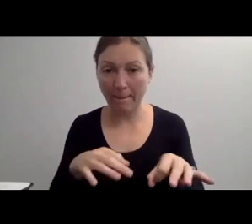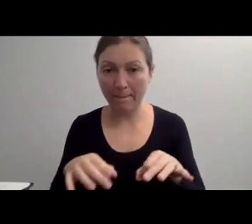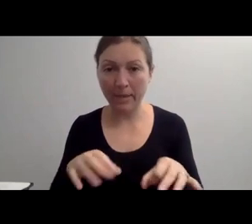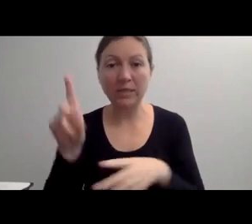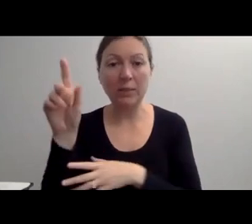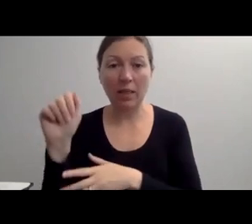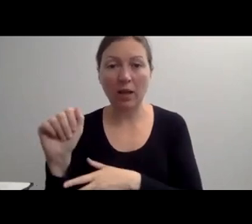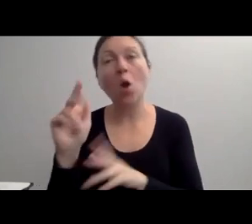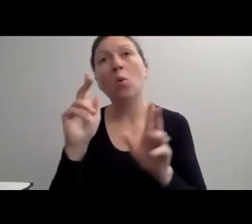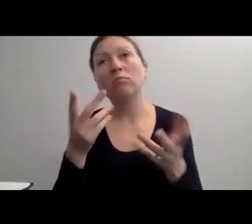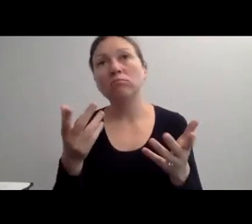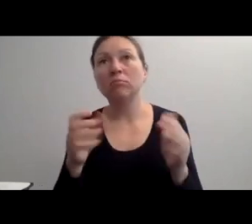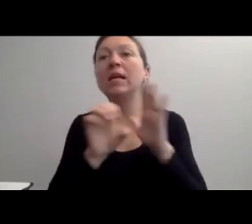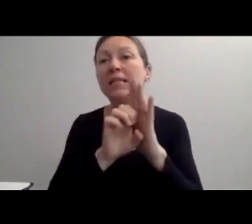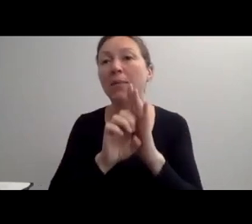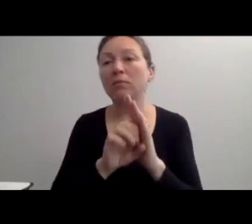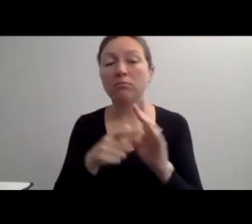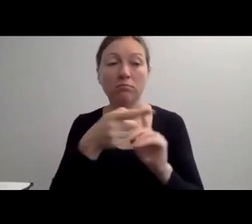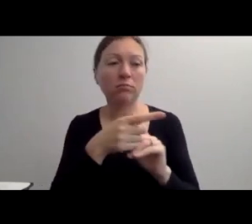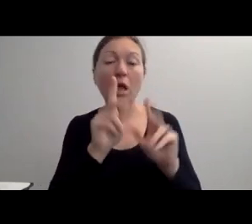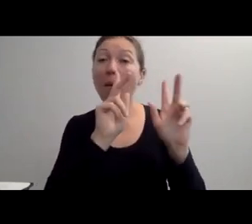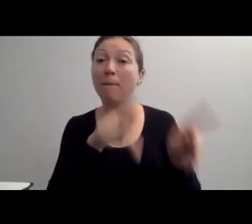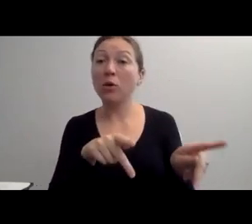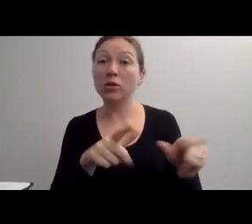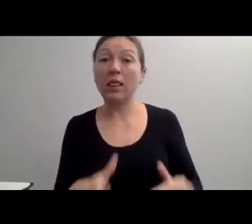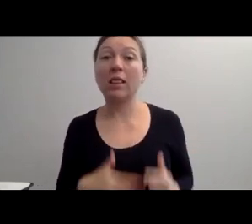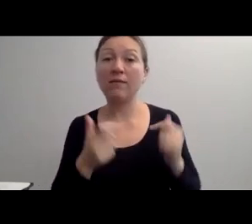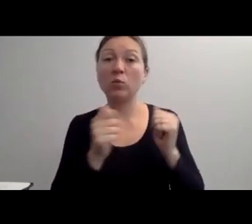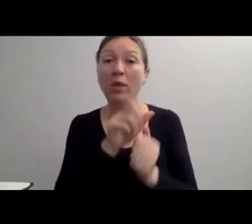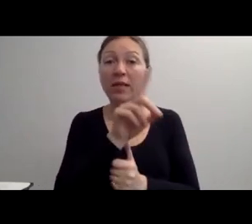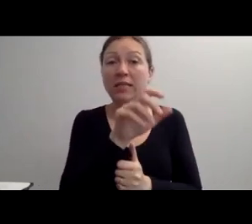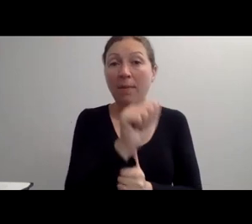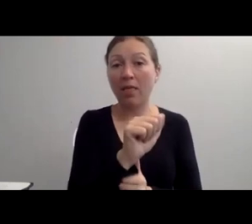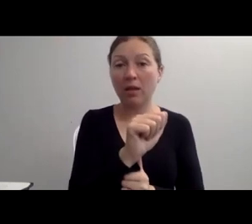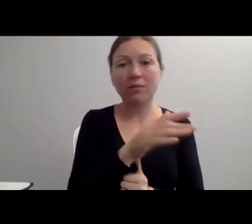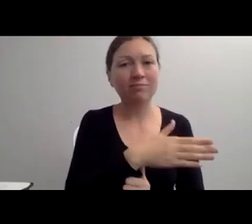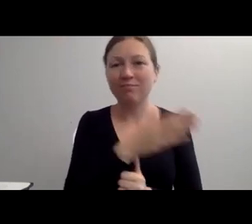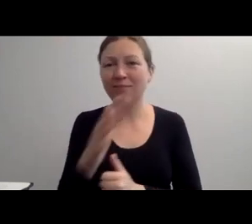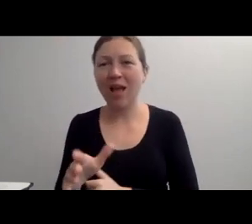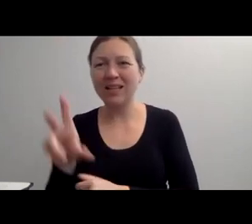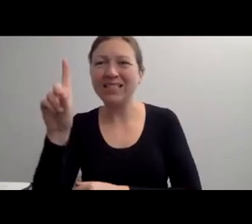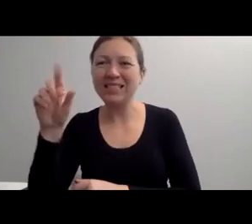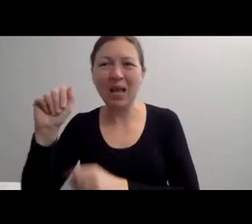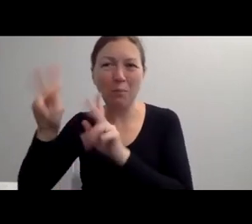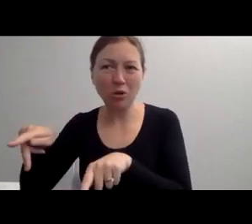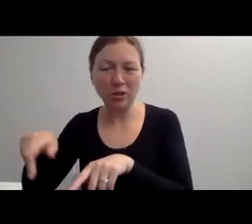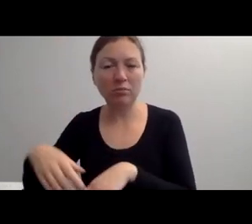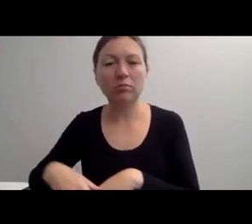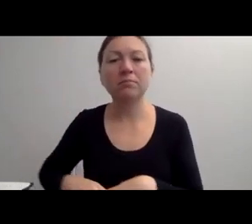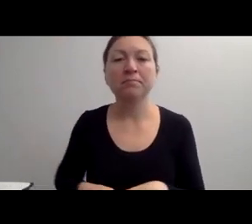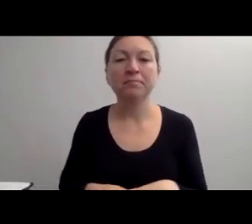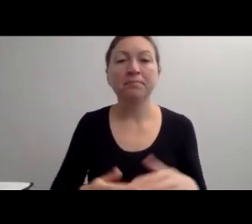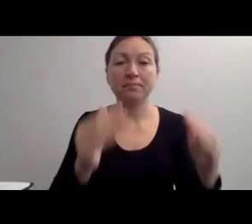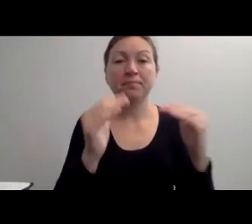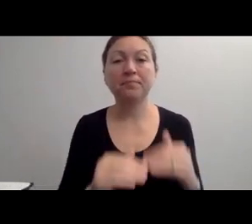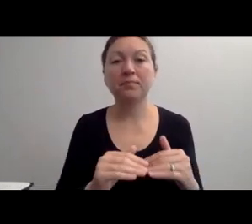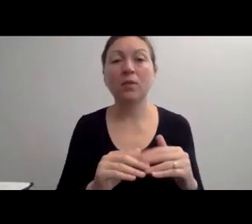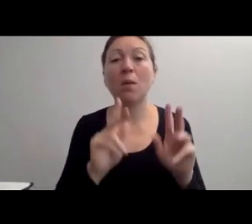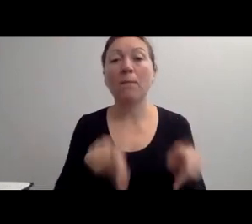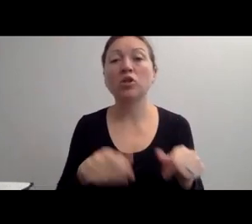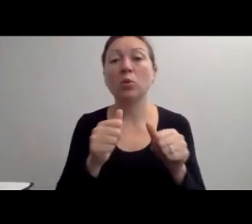SO I THINK AT THIS POINT IN TIME WE ARE AT A TIME -- AT A POINT WHERE WE MIGHT HAVE SOME